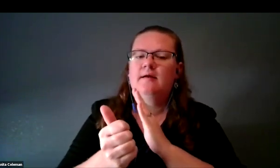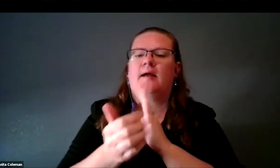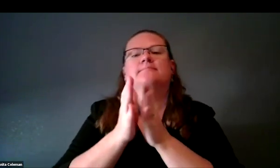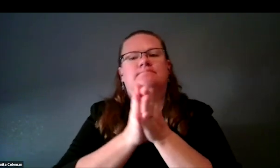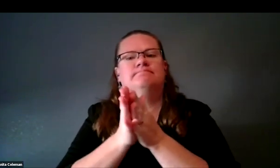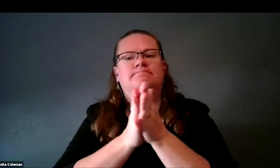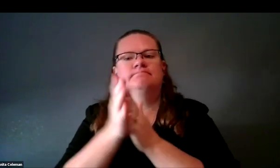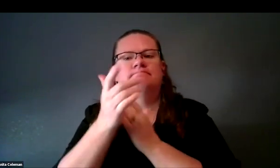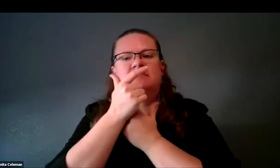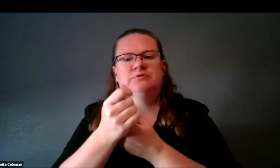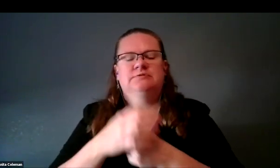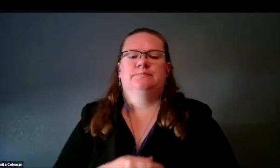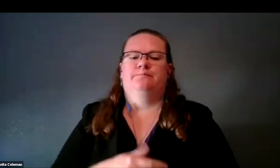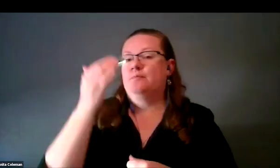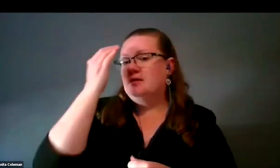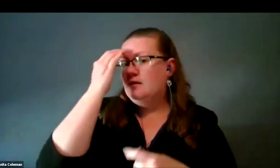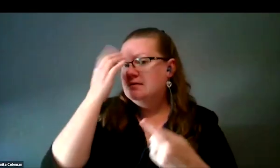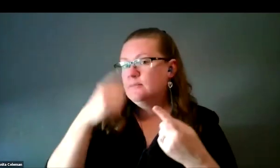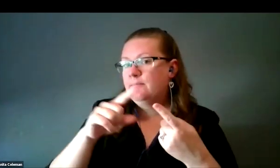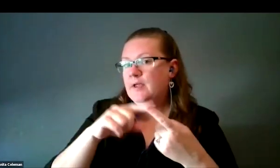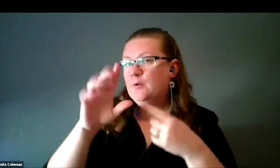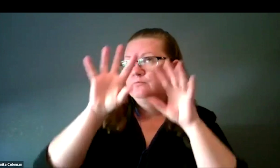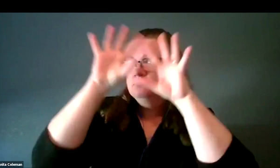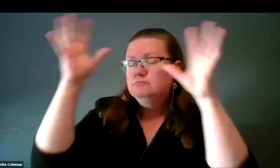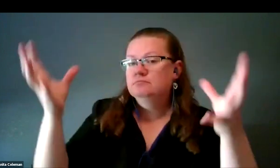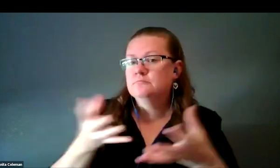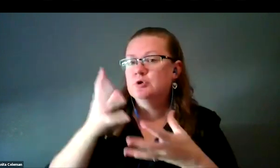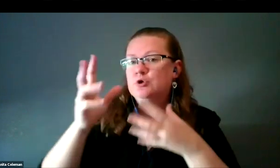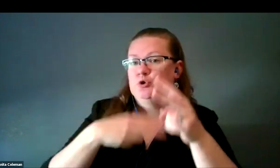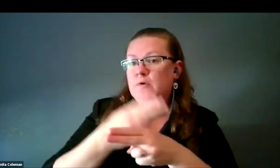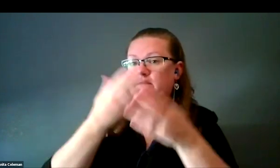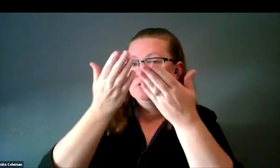Knowledge about the universe comes from studying light and simulations,